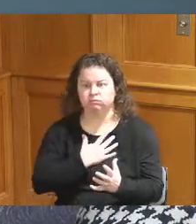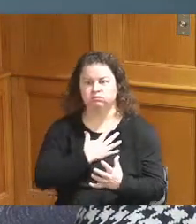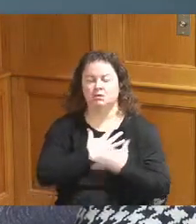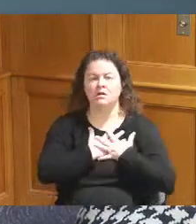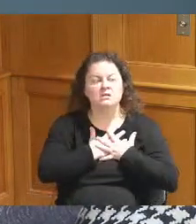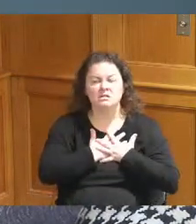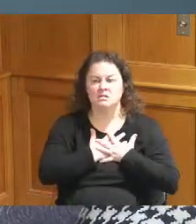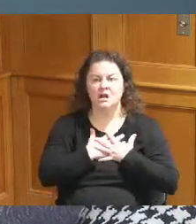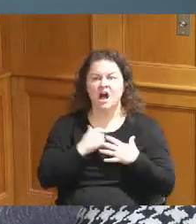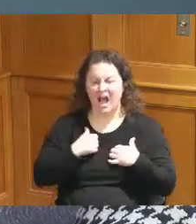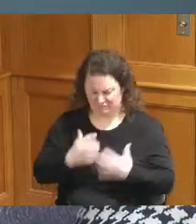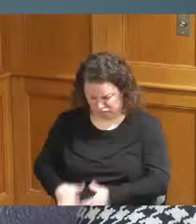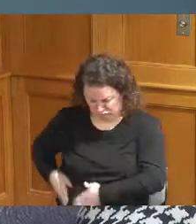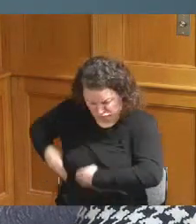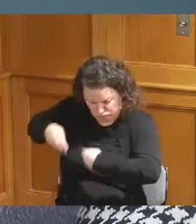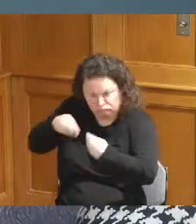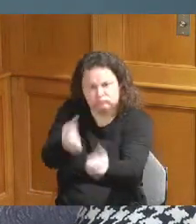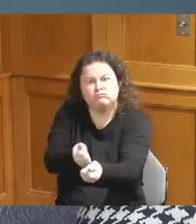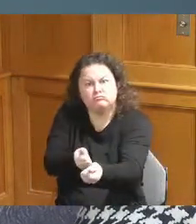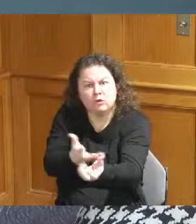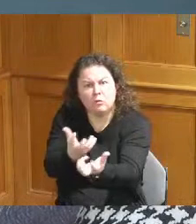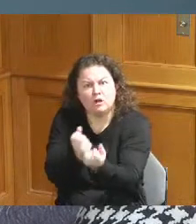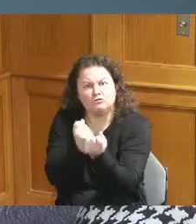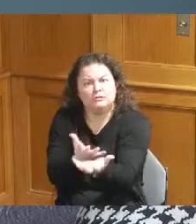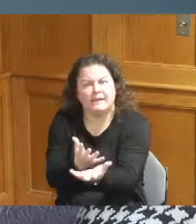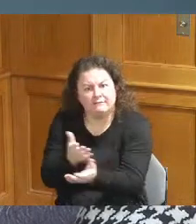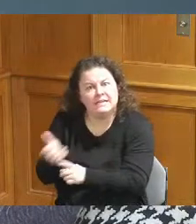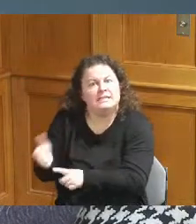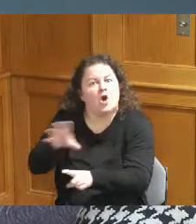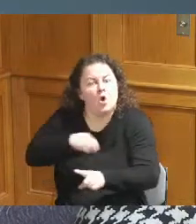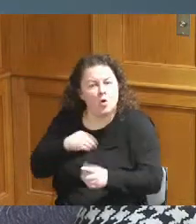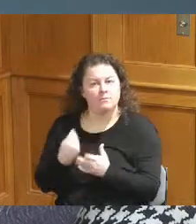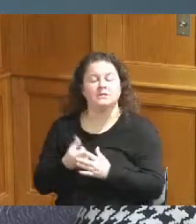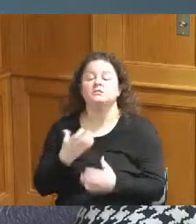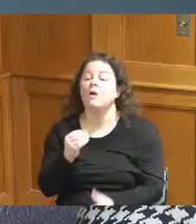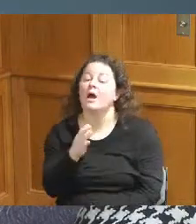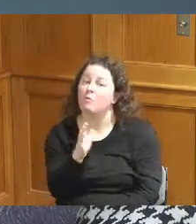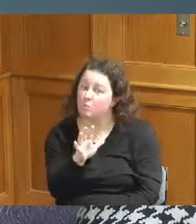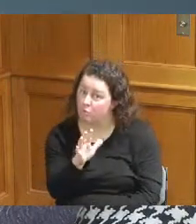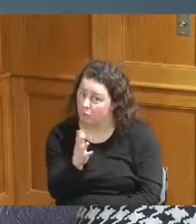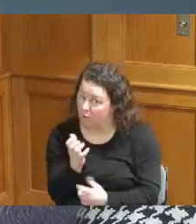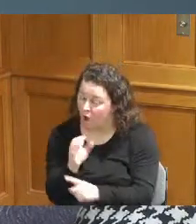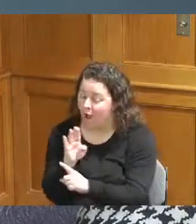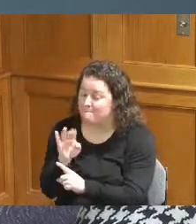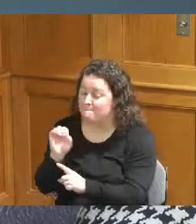out of his pocket and give some money so I want Bishop to work with Jeff or his Administration